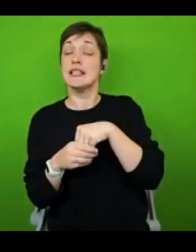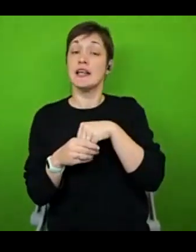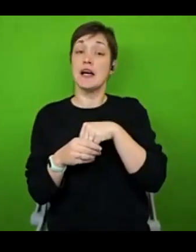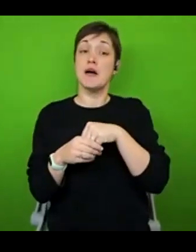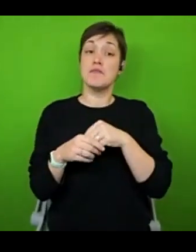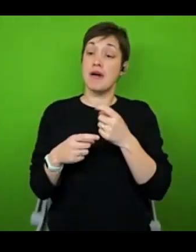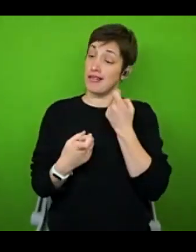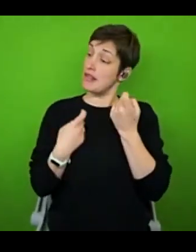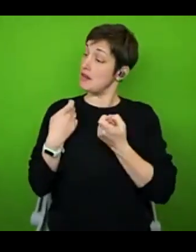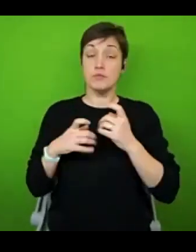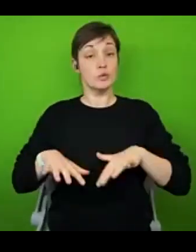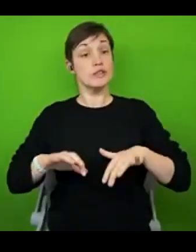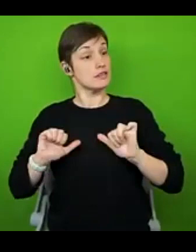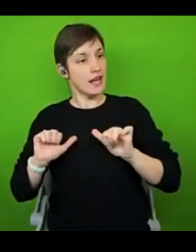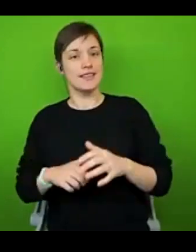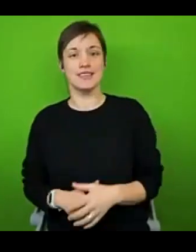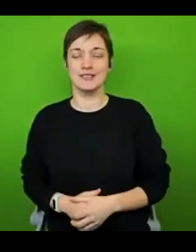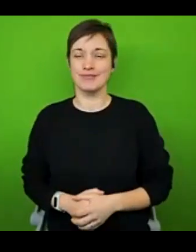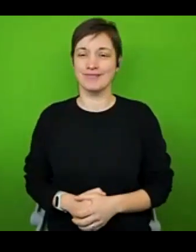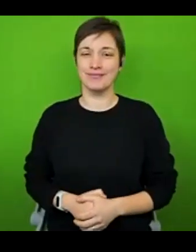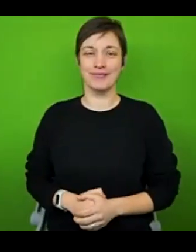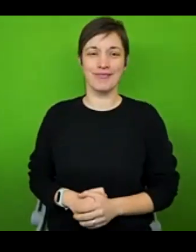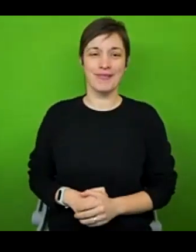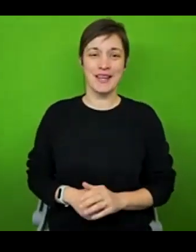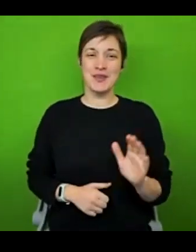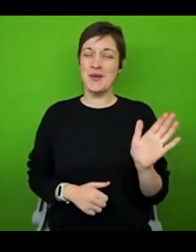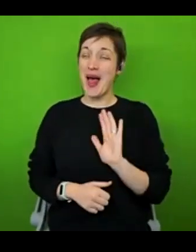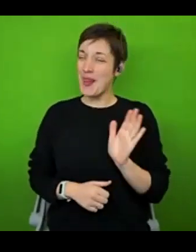make a start. So, hi. It's great to have you here today.